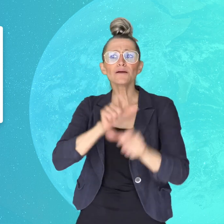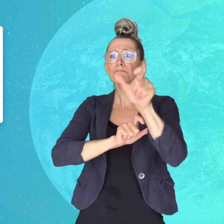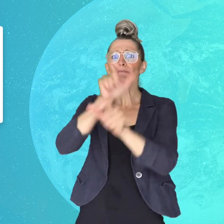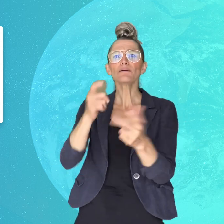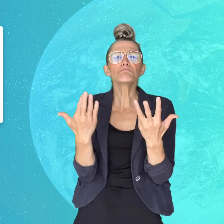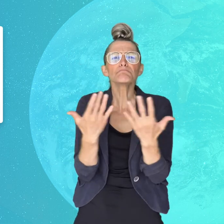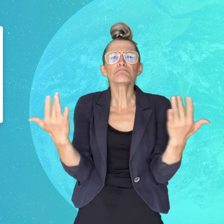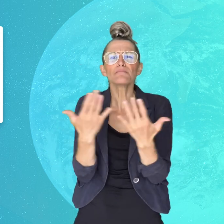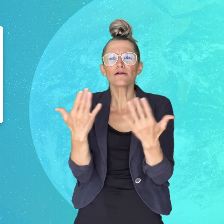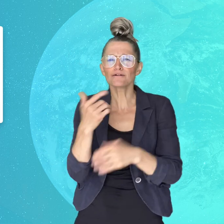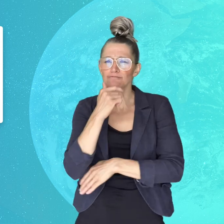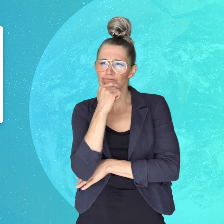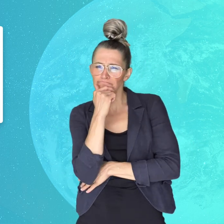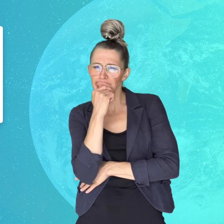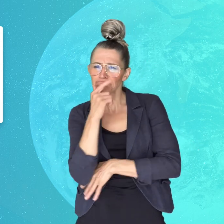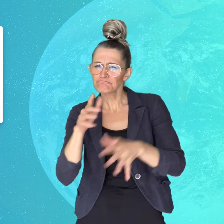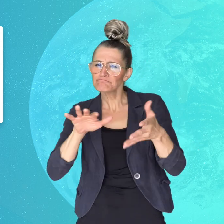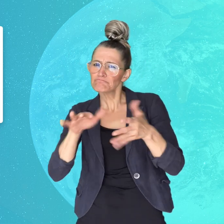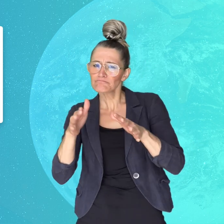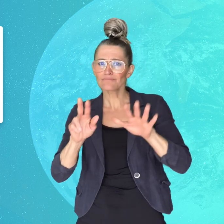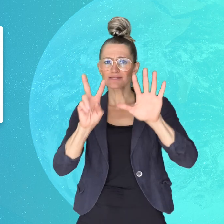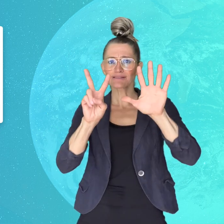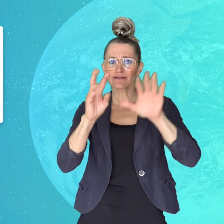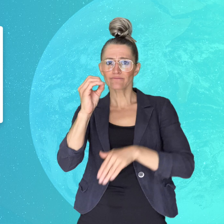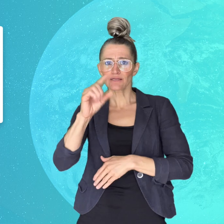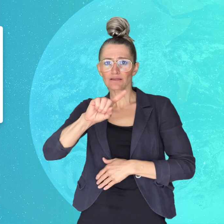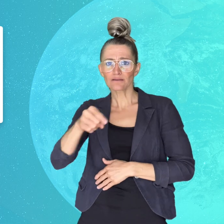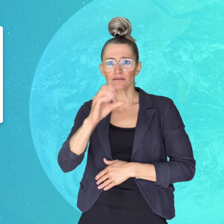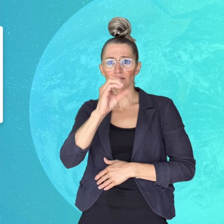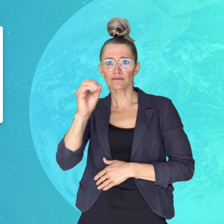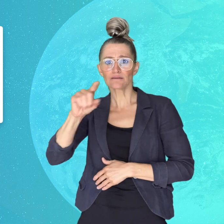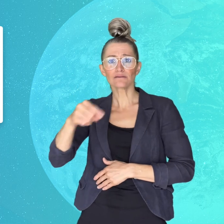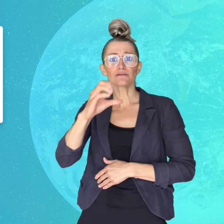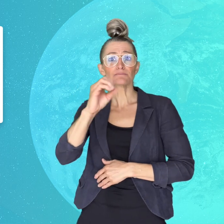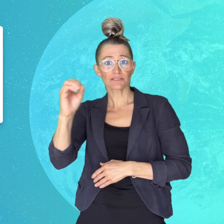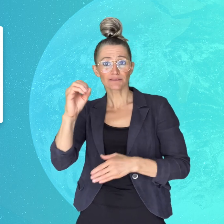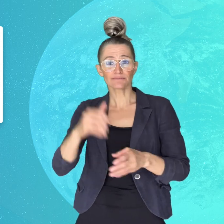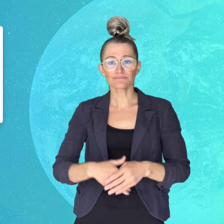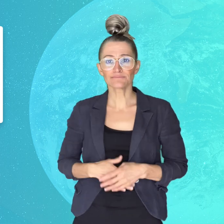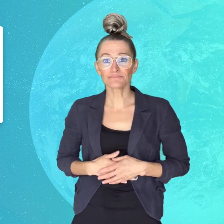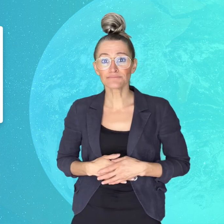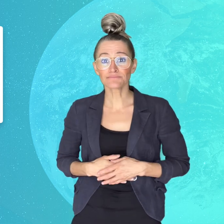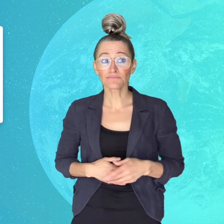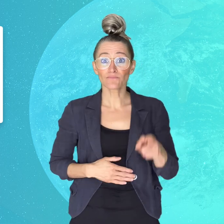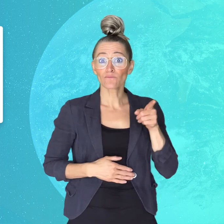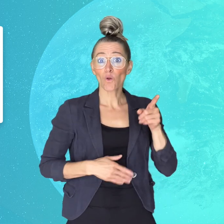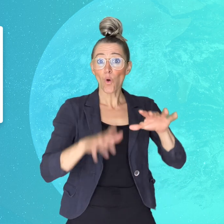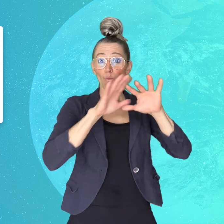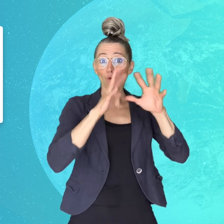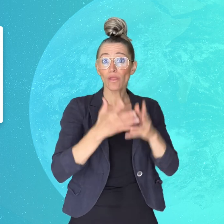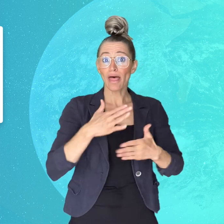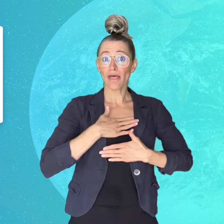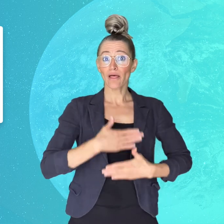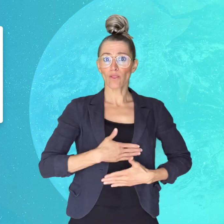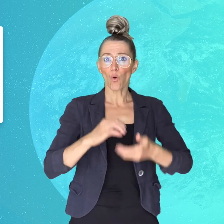population to be around 70 million. The World Health Organization